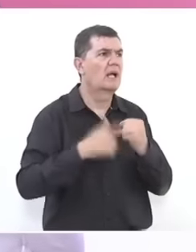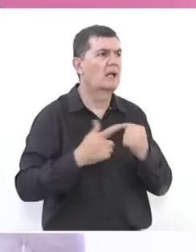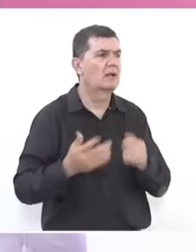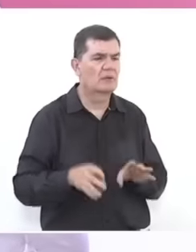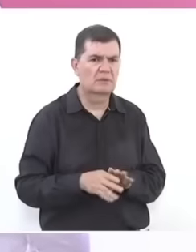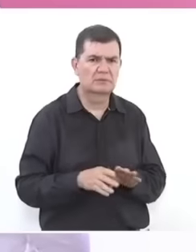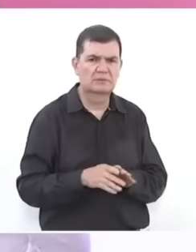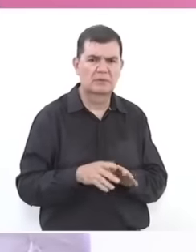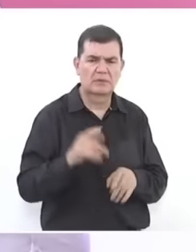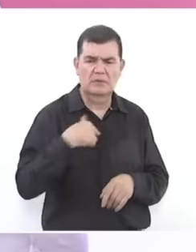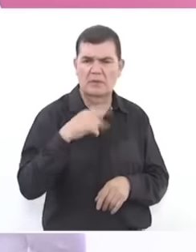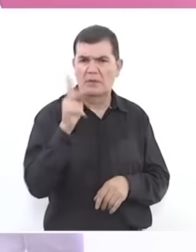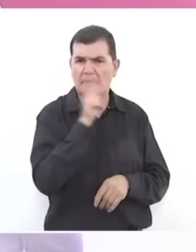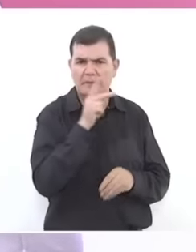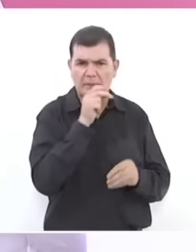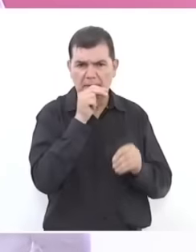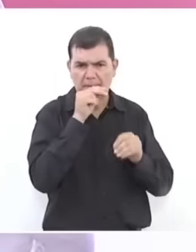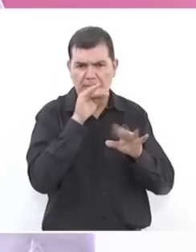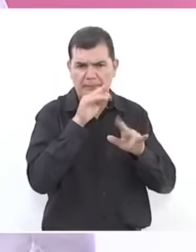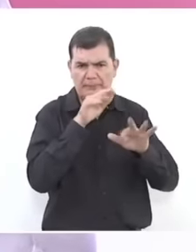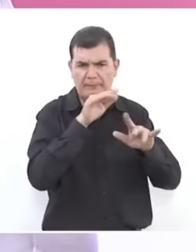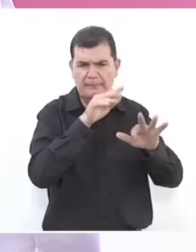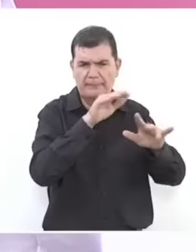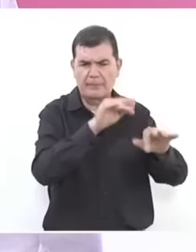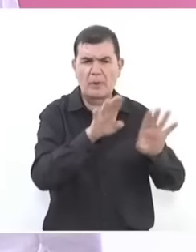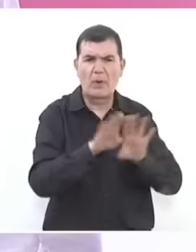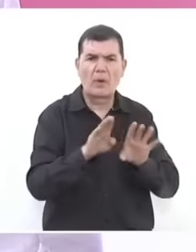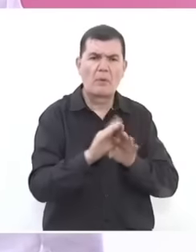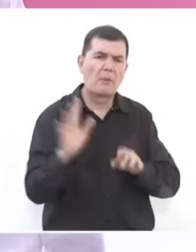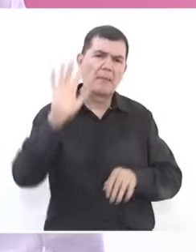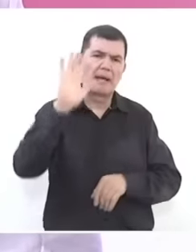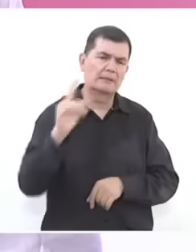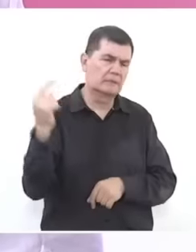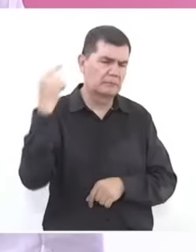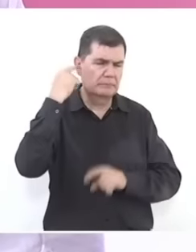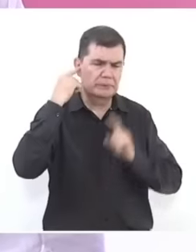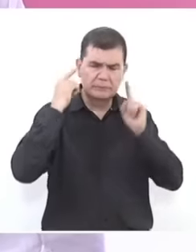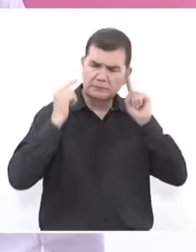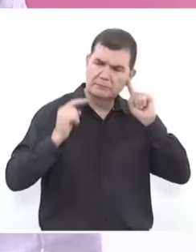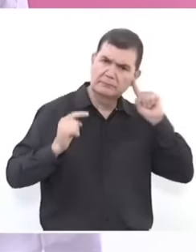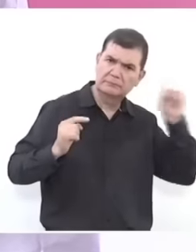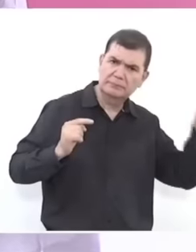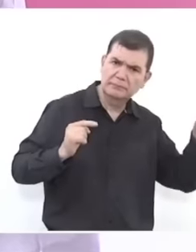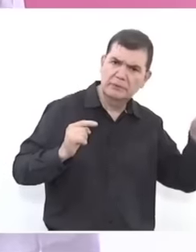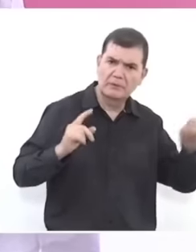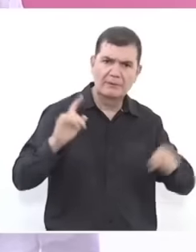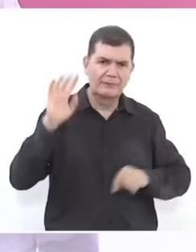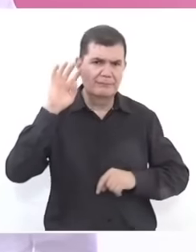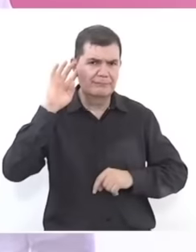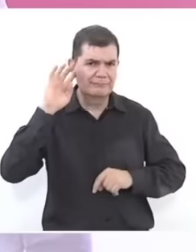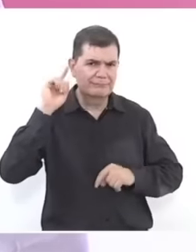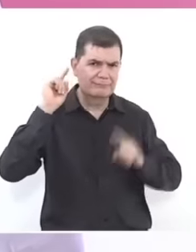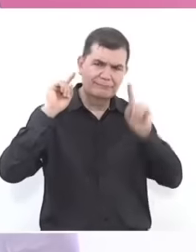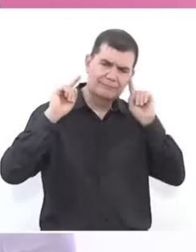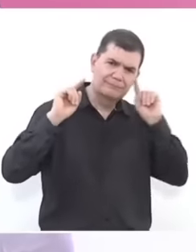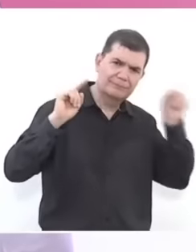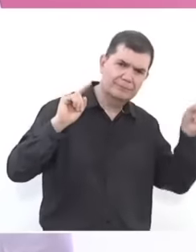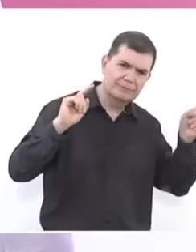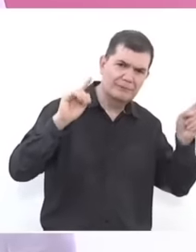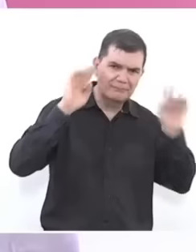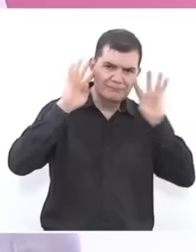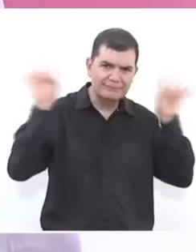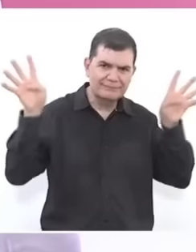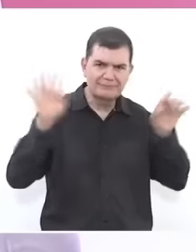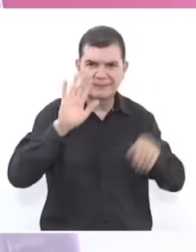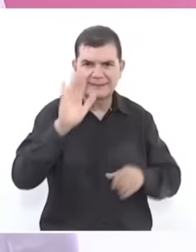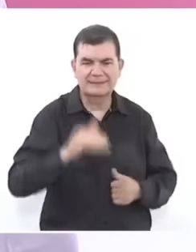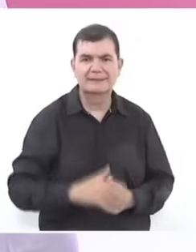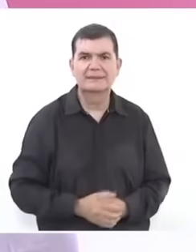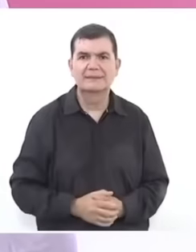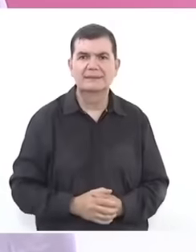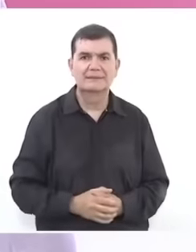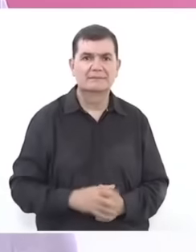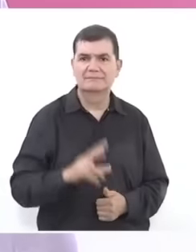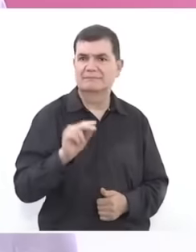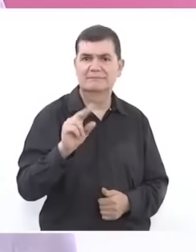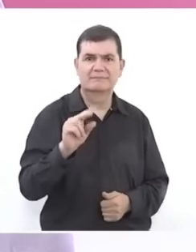blown away by the wind or that It enters through one ear through one ear and comes out through the other but it's not